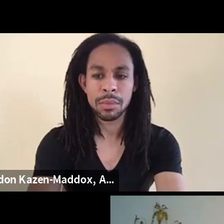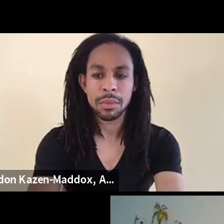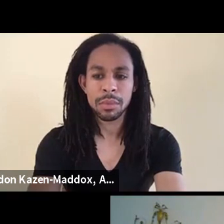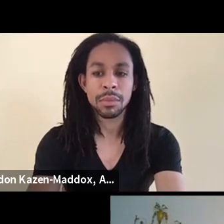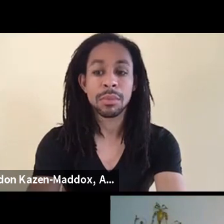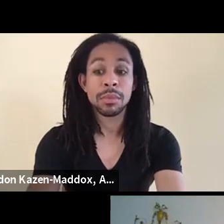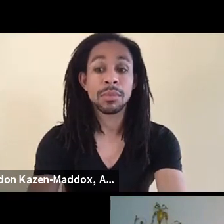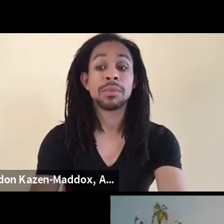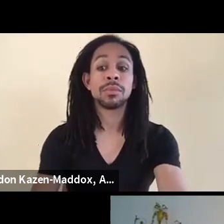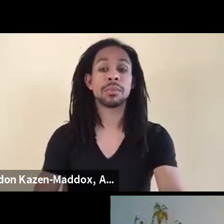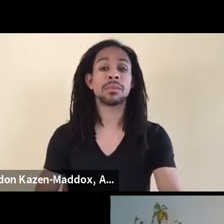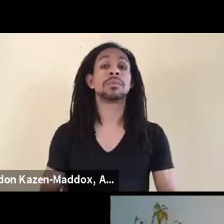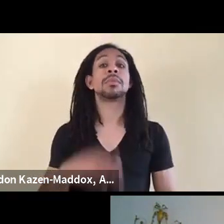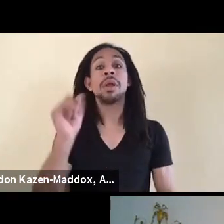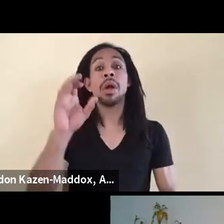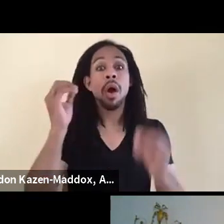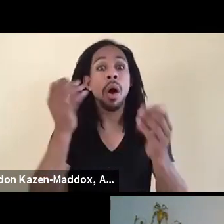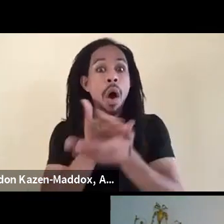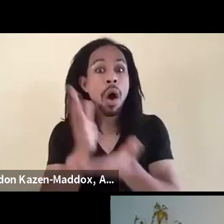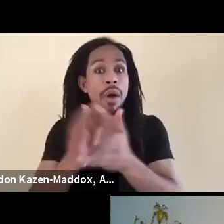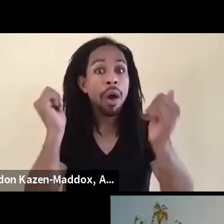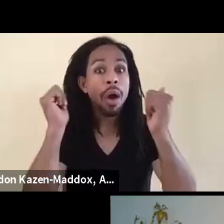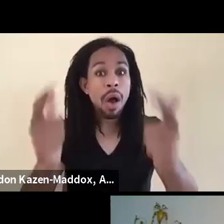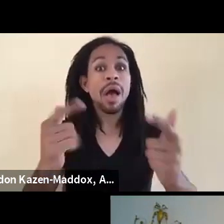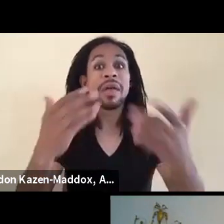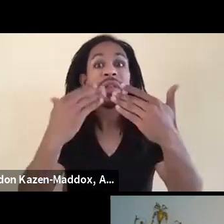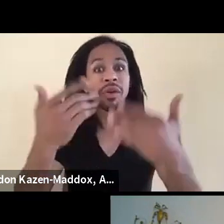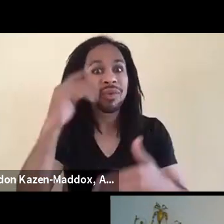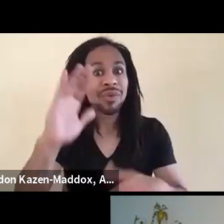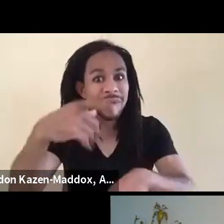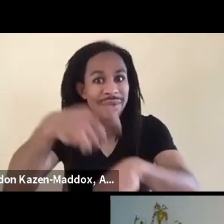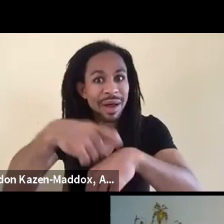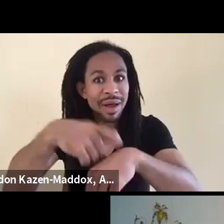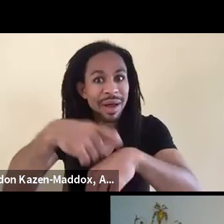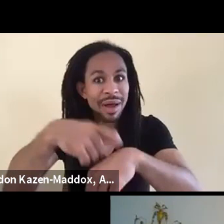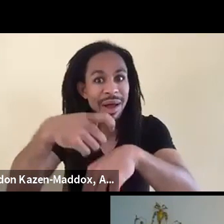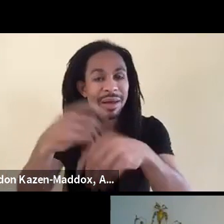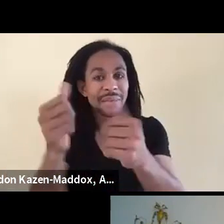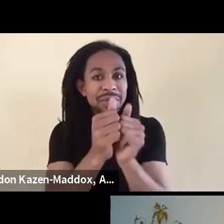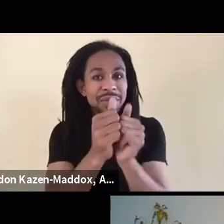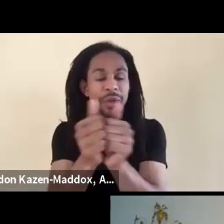All right, everybody, thank you for time together. I'm gonna end, and please,